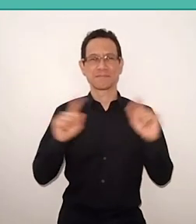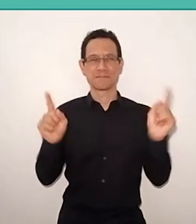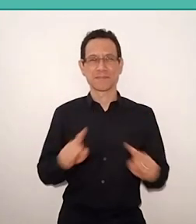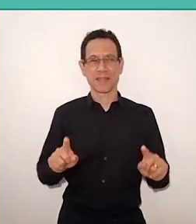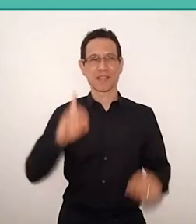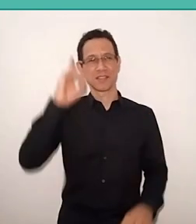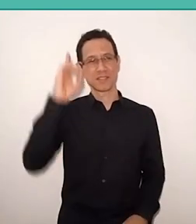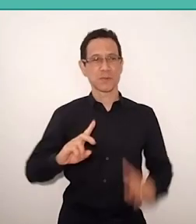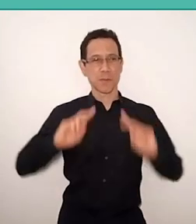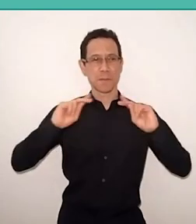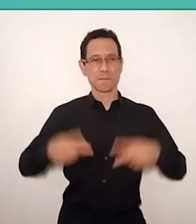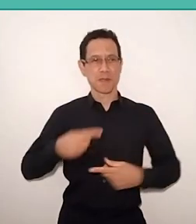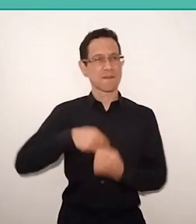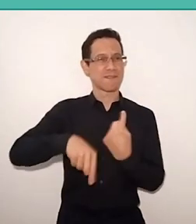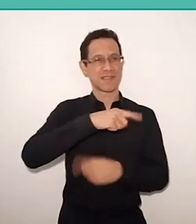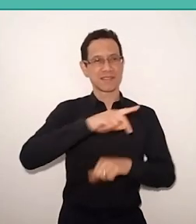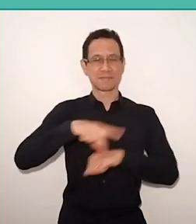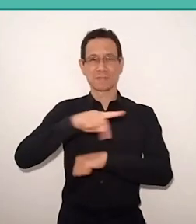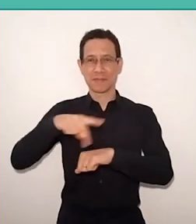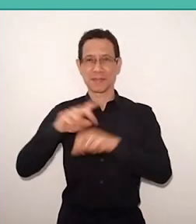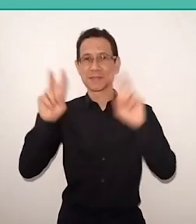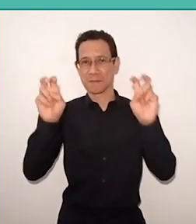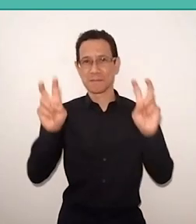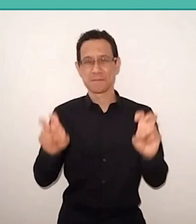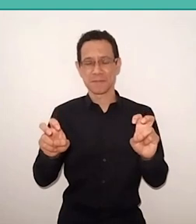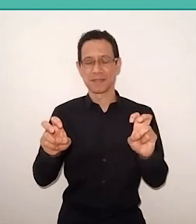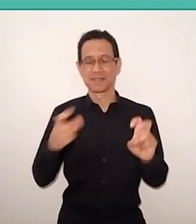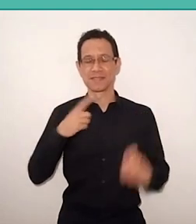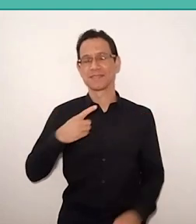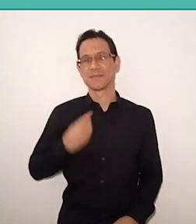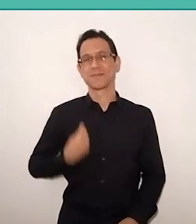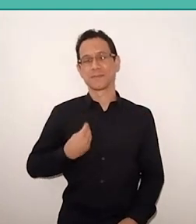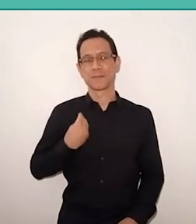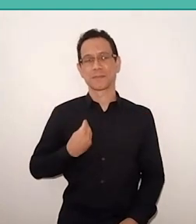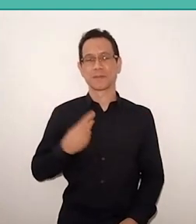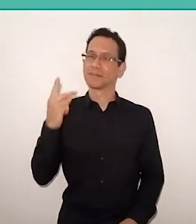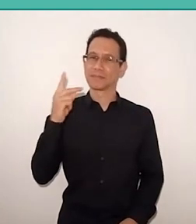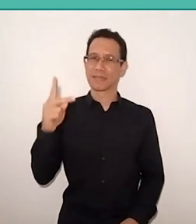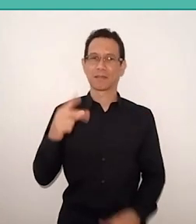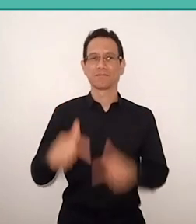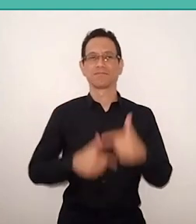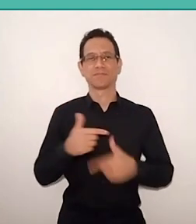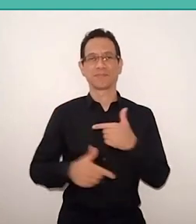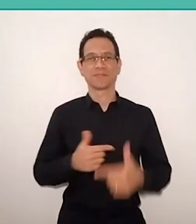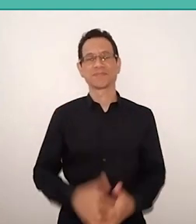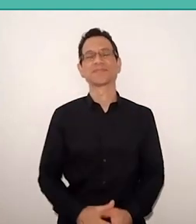and this whole theme is very present in Freire's work. I would also like to highlight,